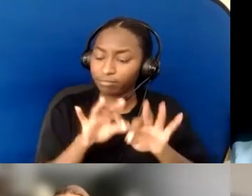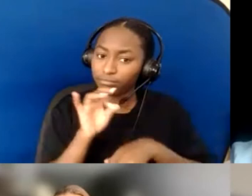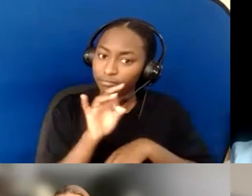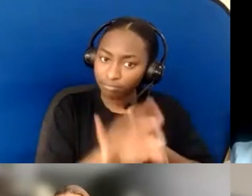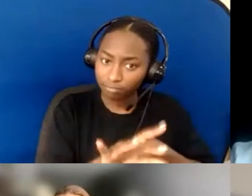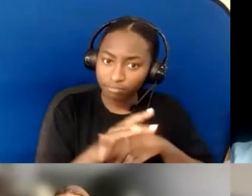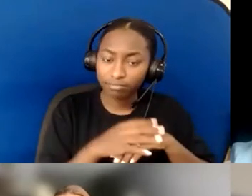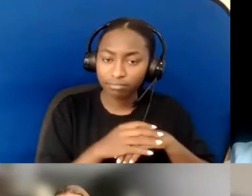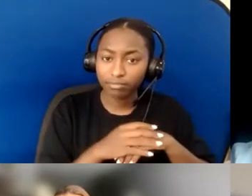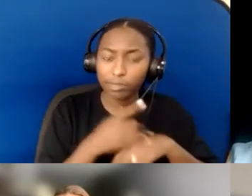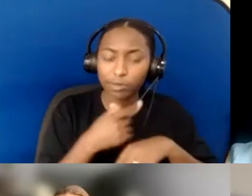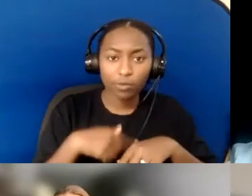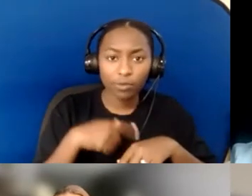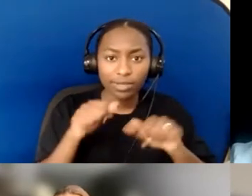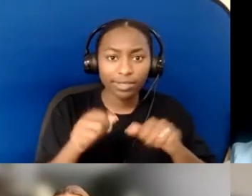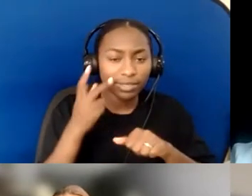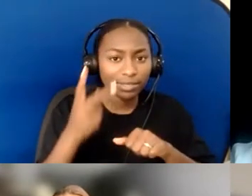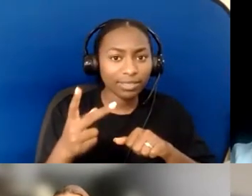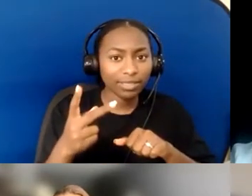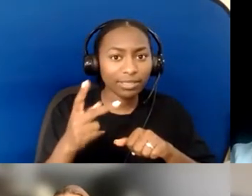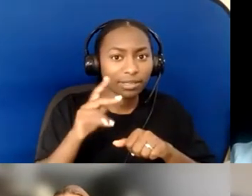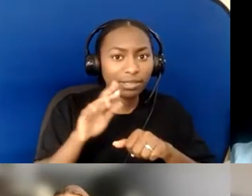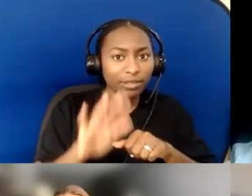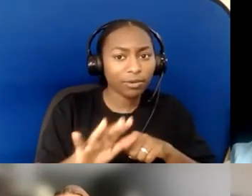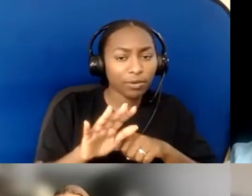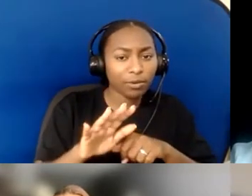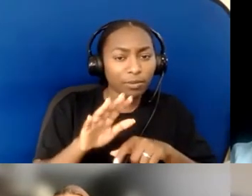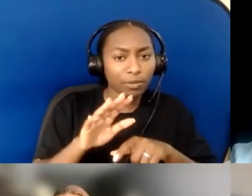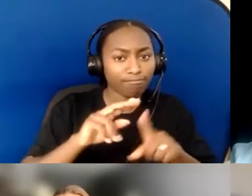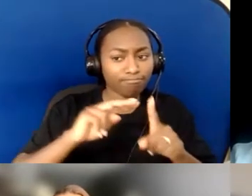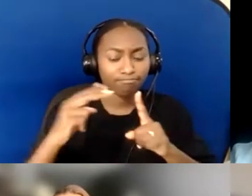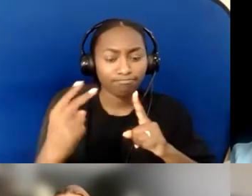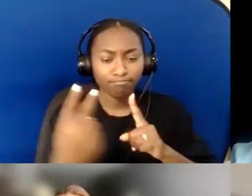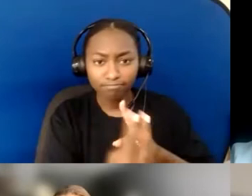as well as things that we are doing well.